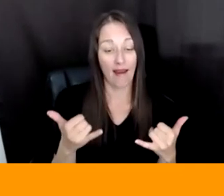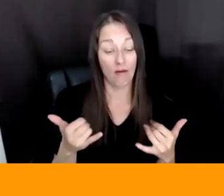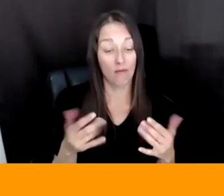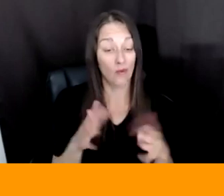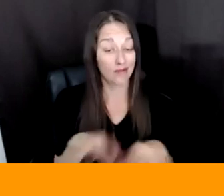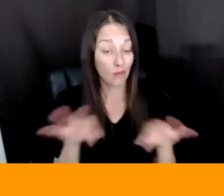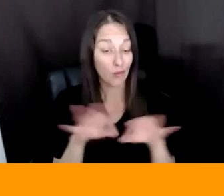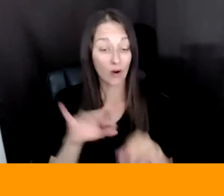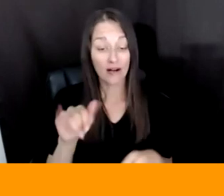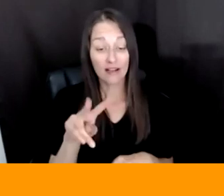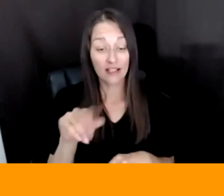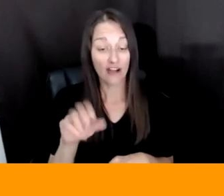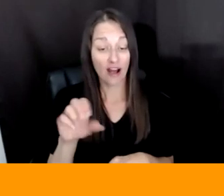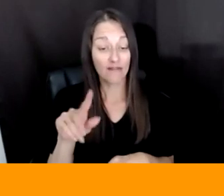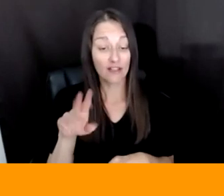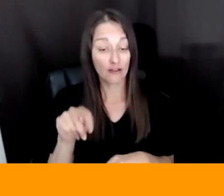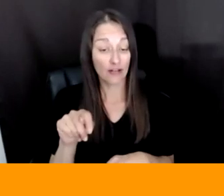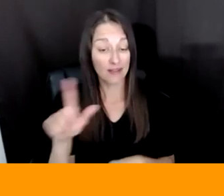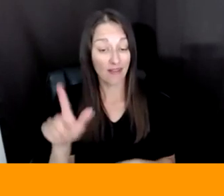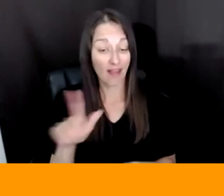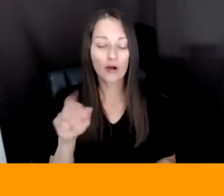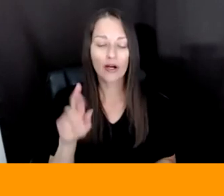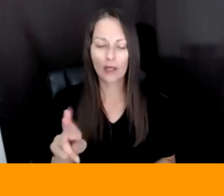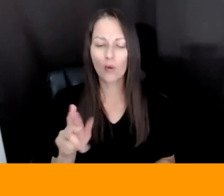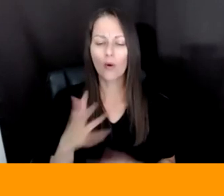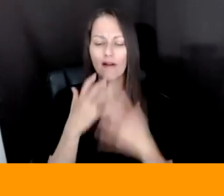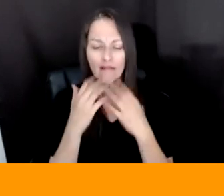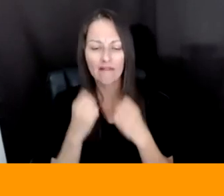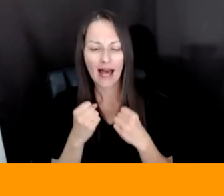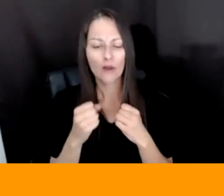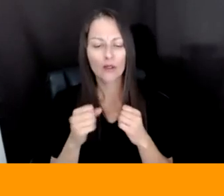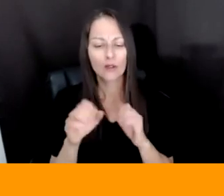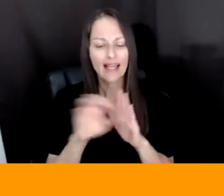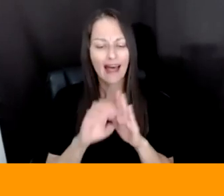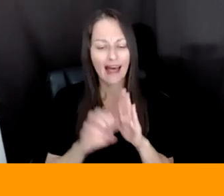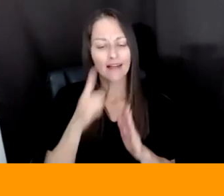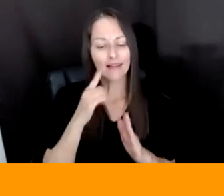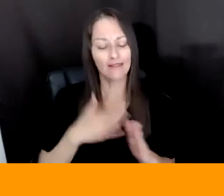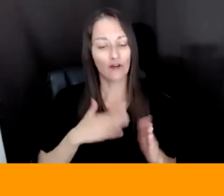ETHICS OF MY COMMUNITY AND CREATING SOMETHING FOR MY COMMUNITY THAT COULD LAST THAT. AND I WANT THEM